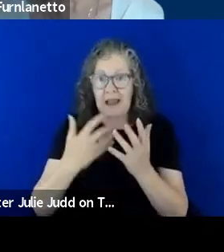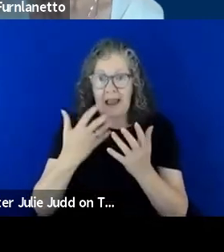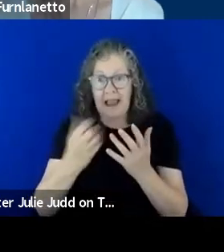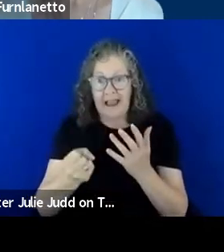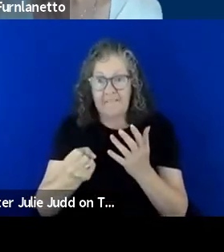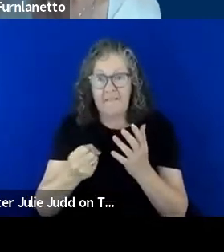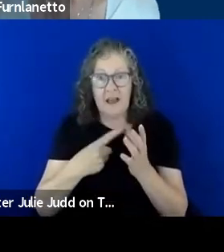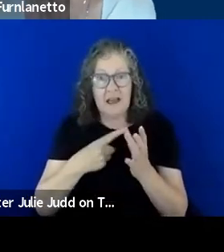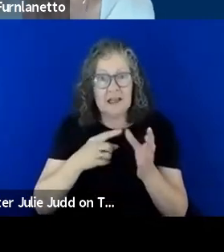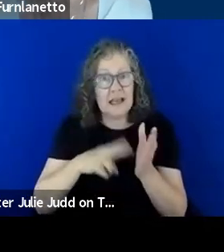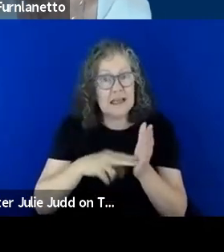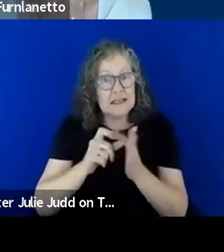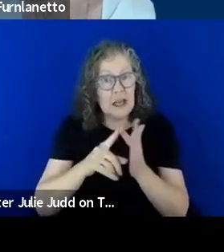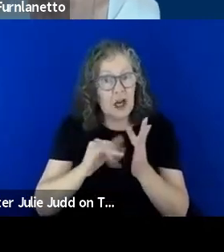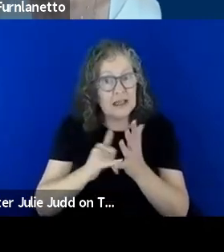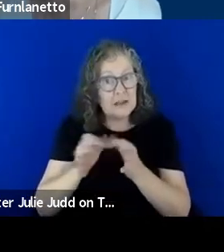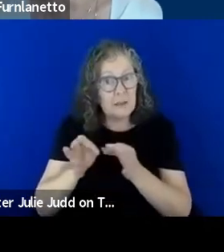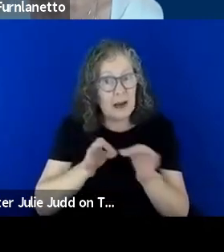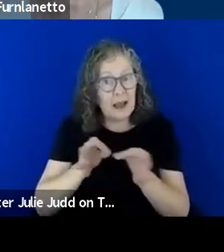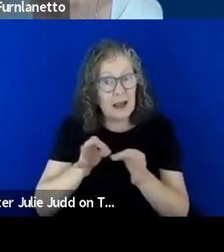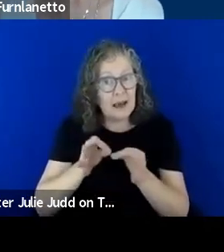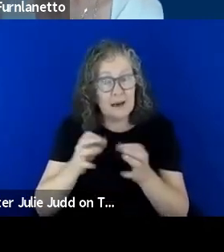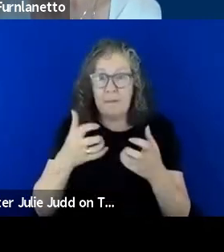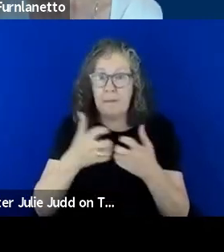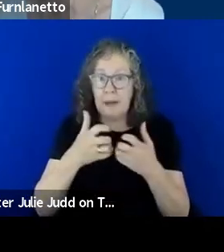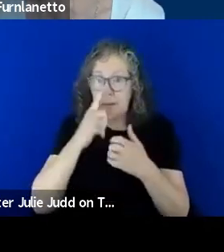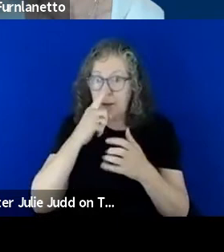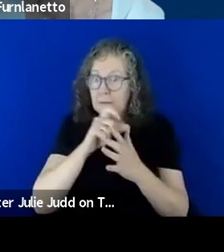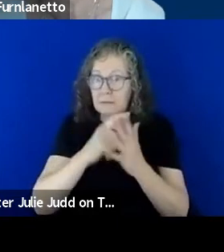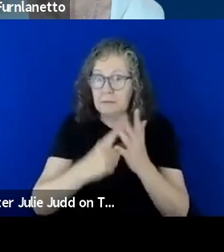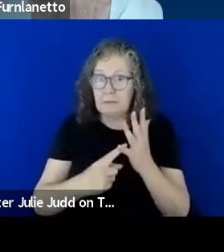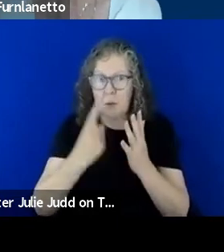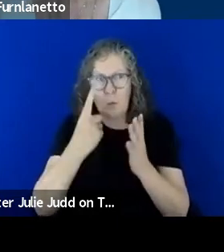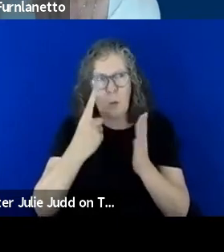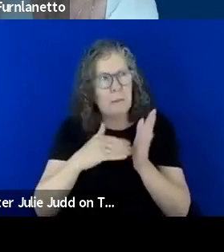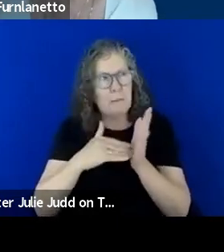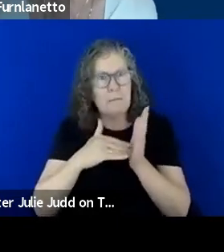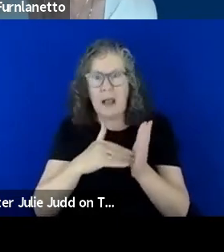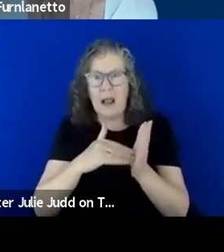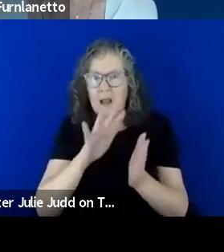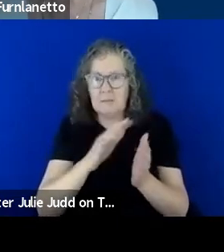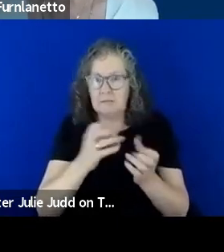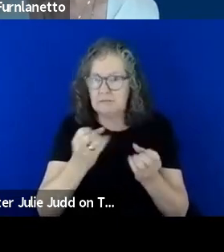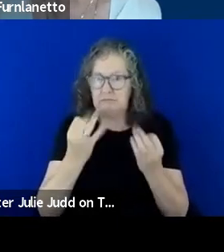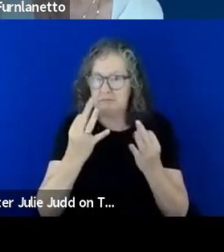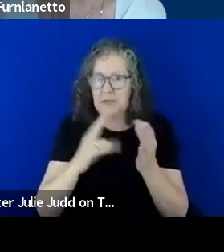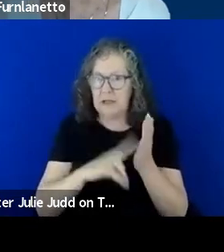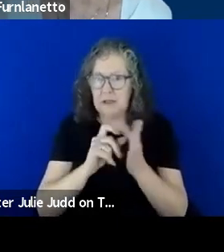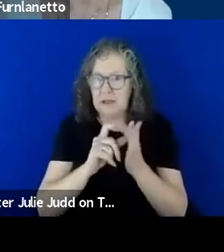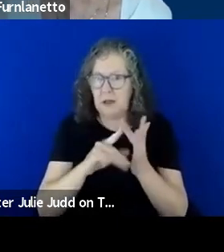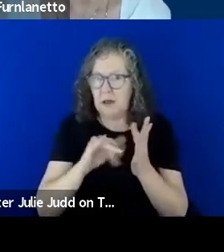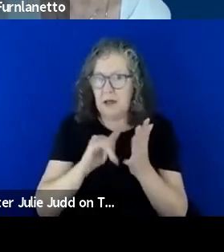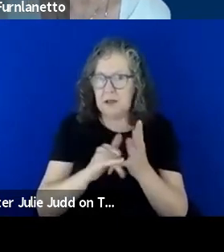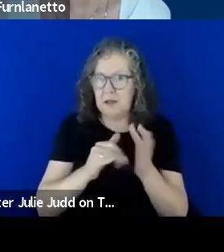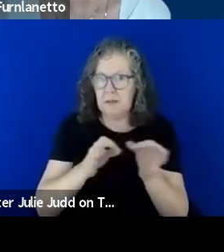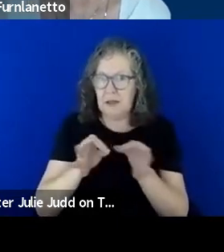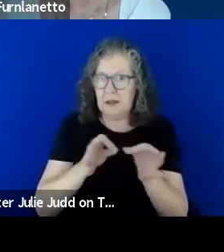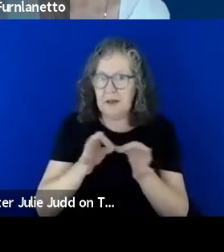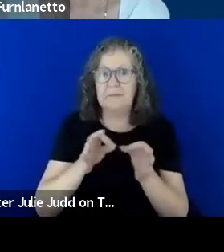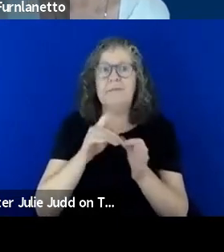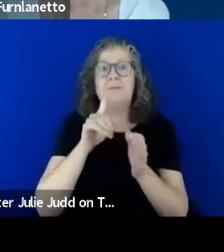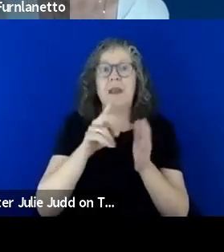there are many, many more that don't, a million or so more of Victorians. MAURICE: Yes absolutely